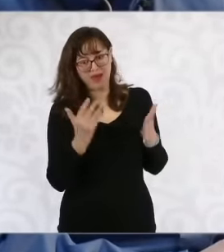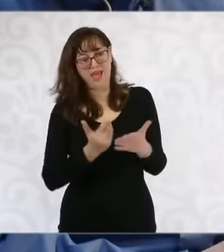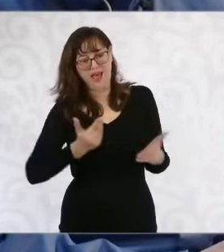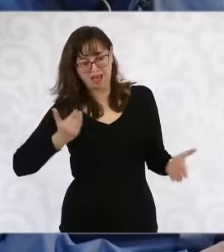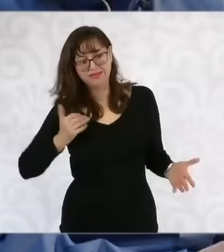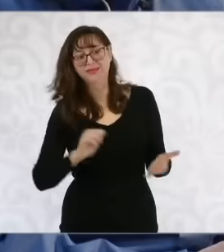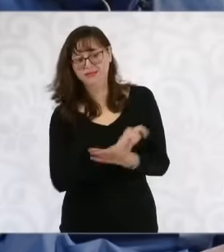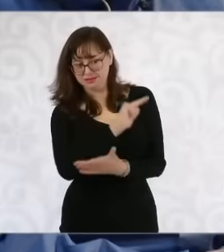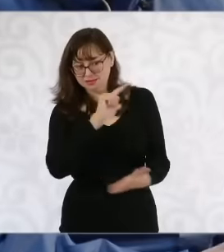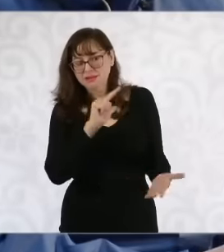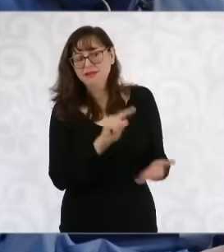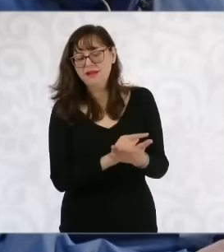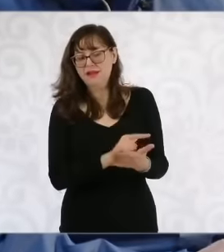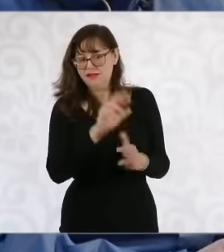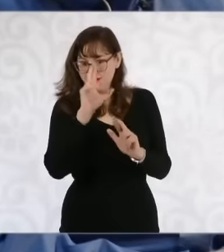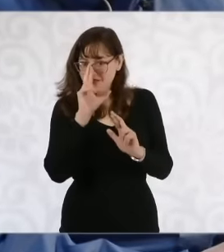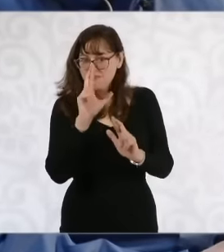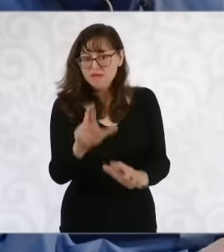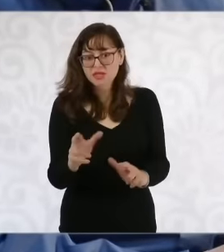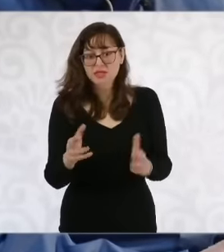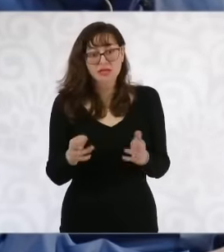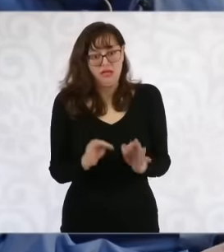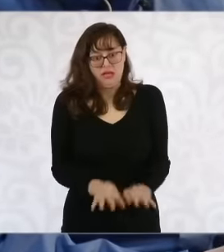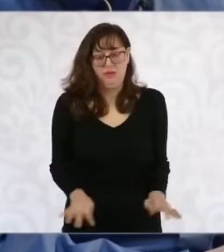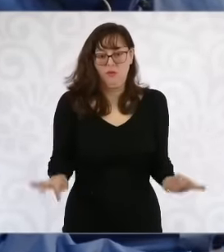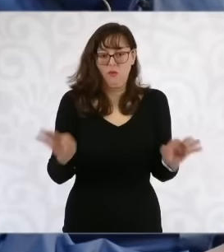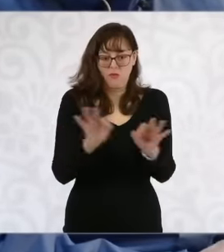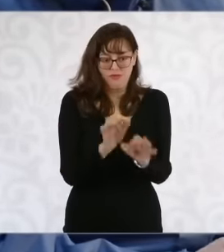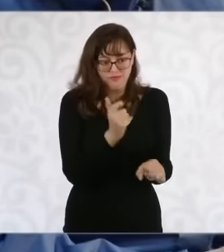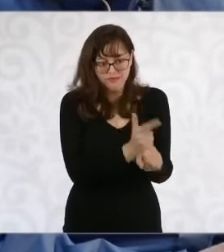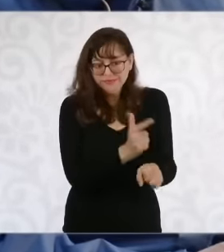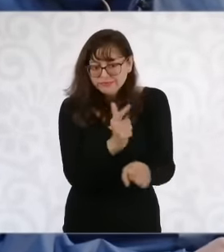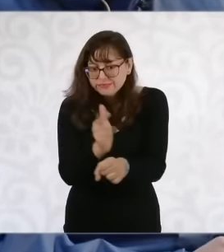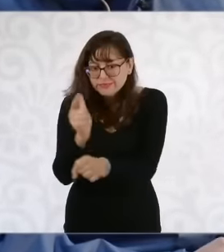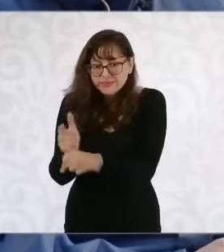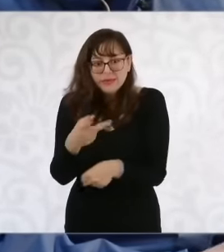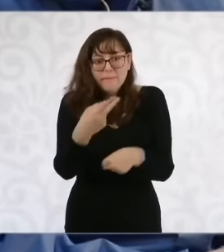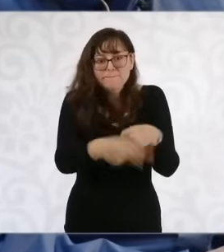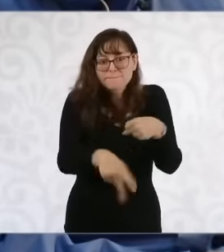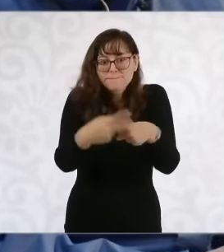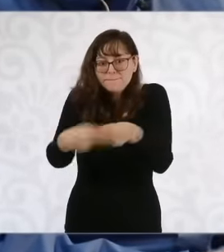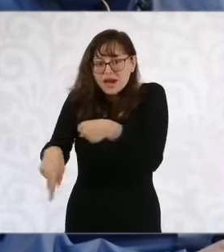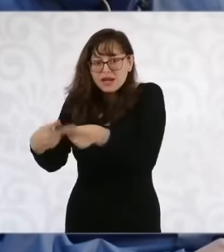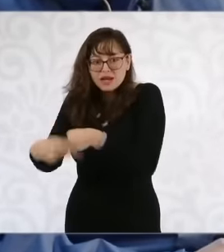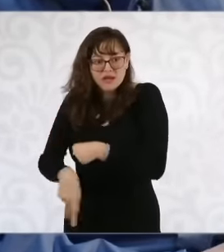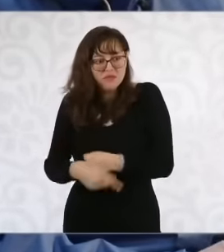with that document that is so important that tool for prevention uh president